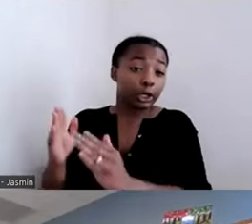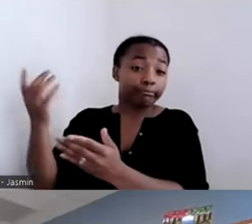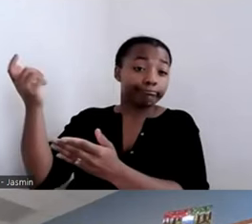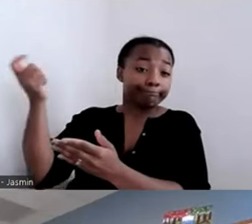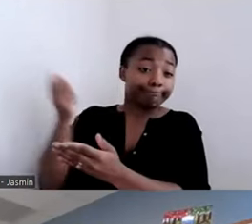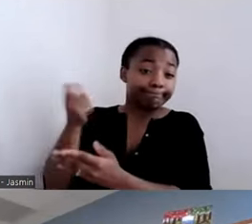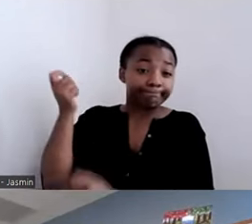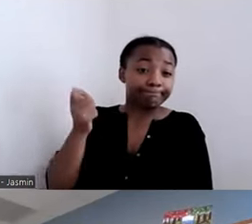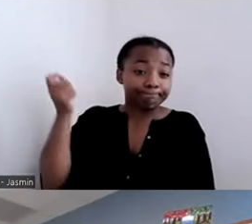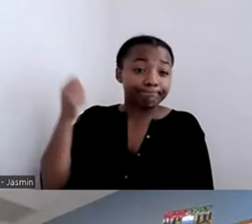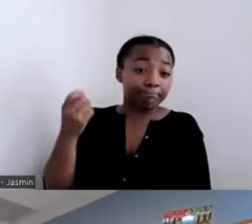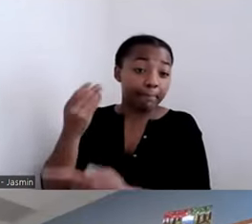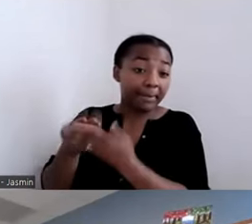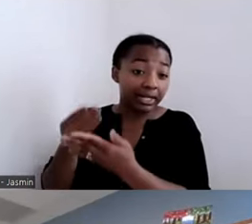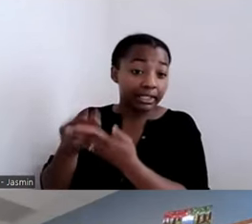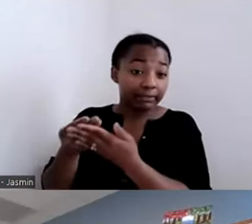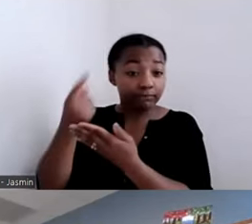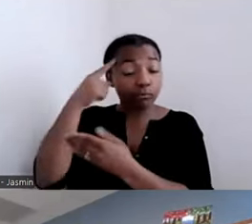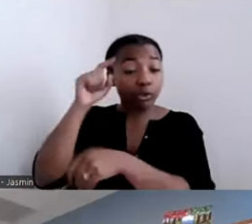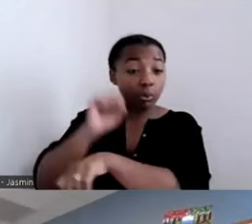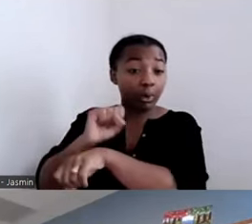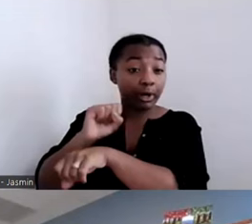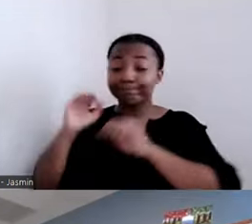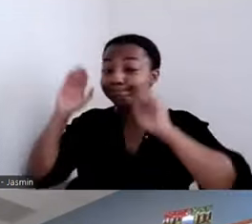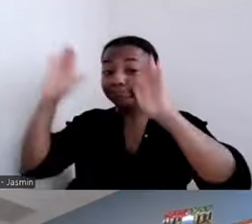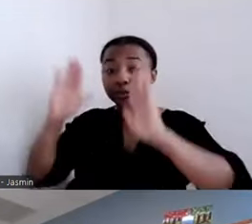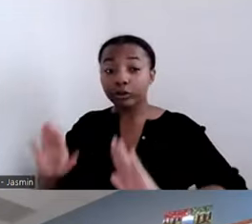do the work. But in North Carolina, we have 100 counties,